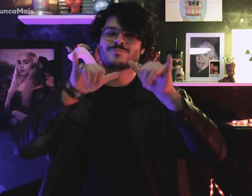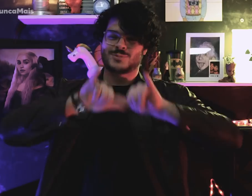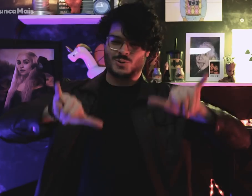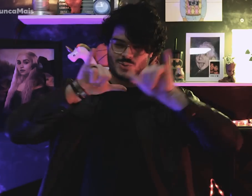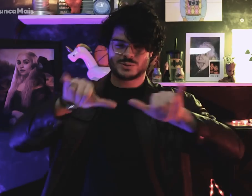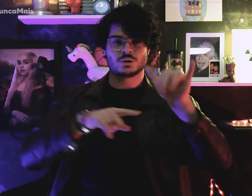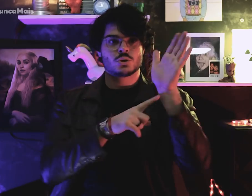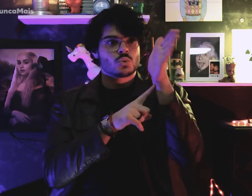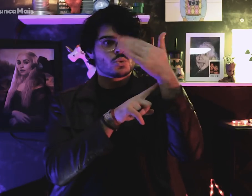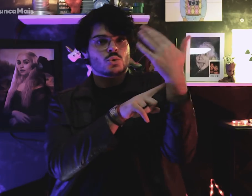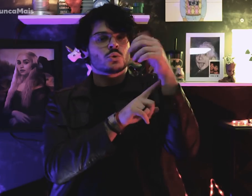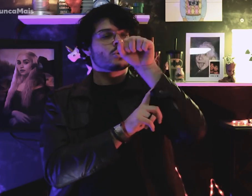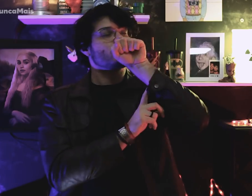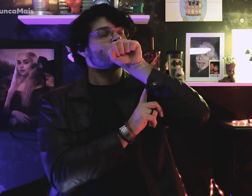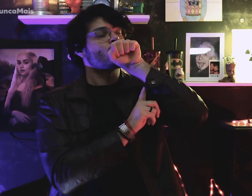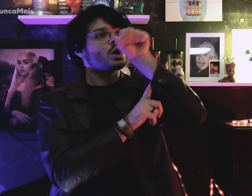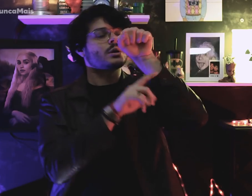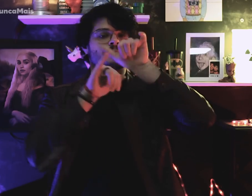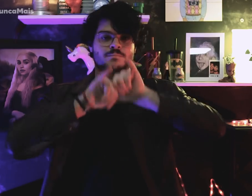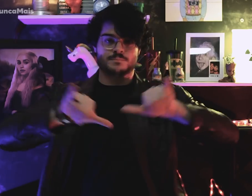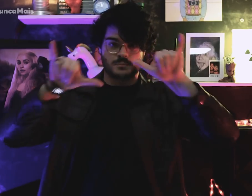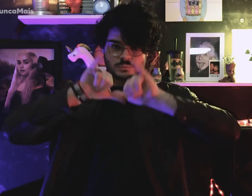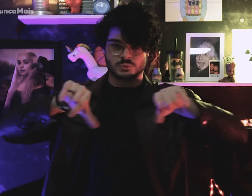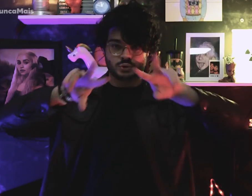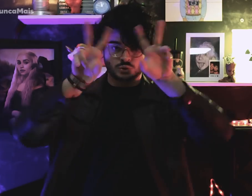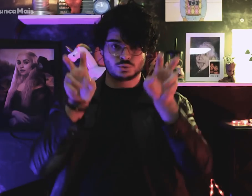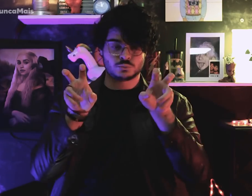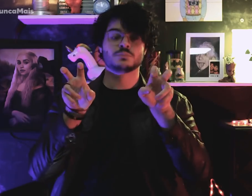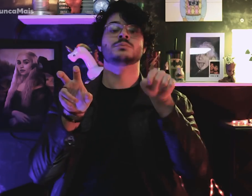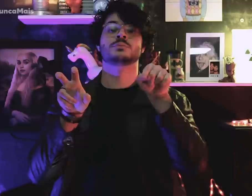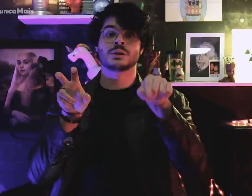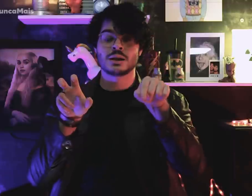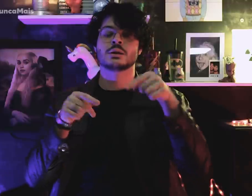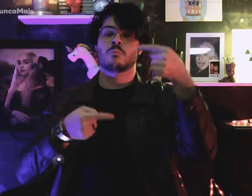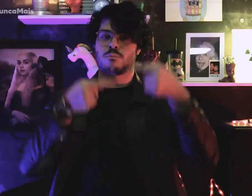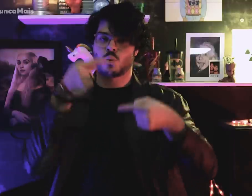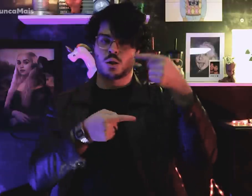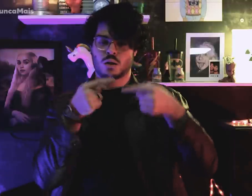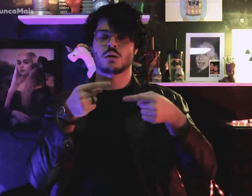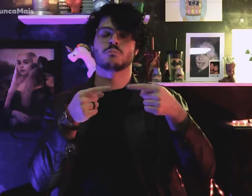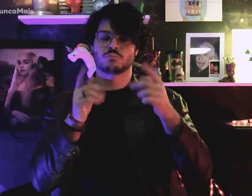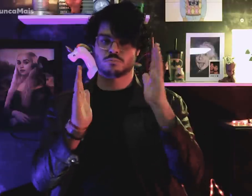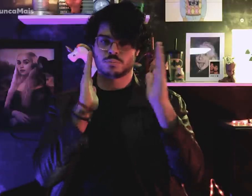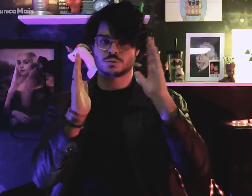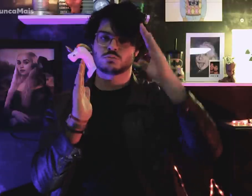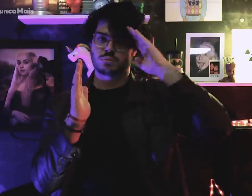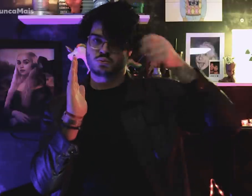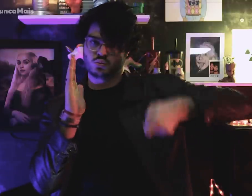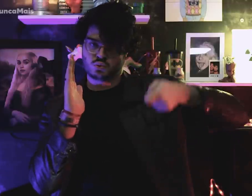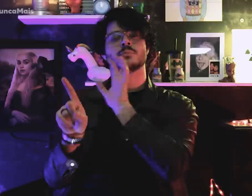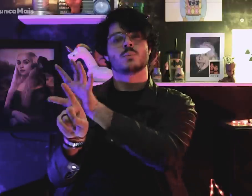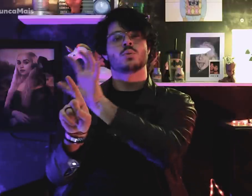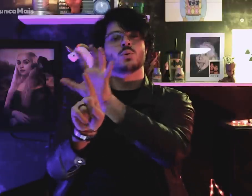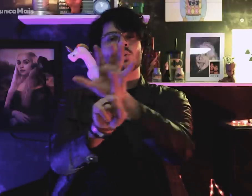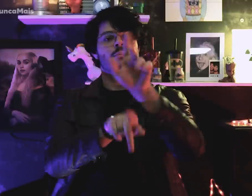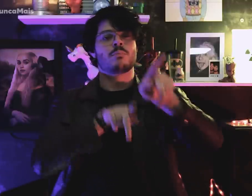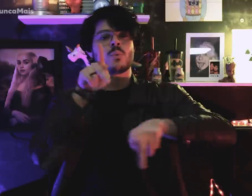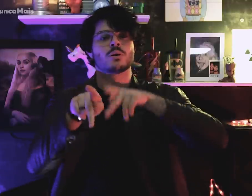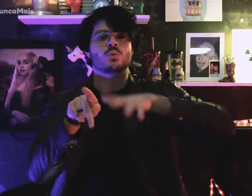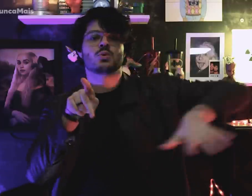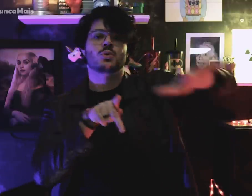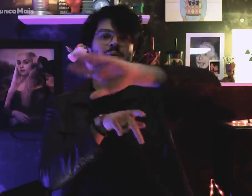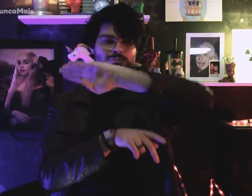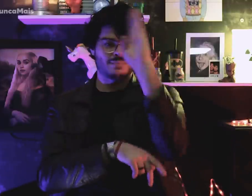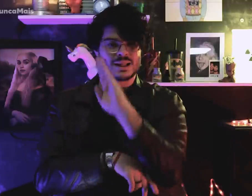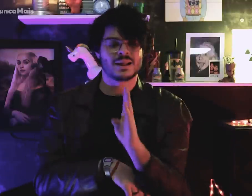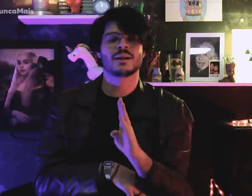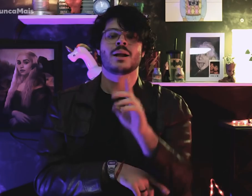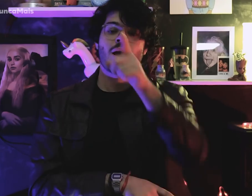As propagandas nacionalistas da ditadura militar influenciam o povo brasileiro